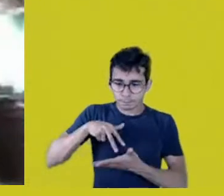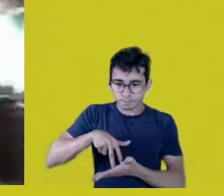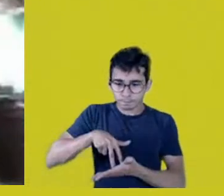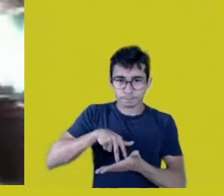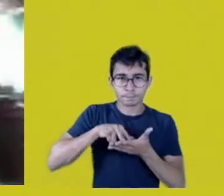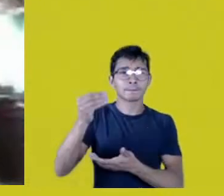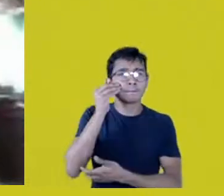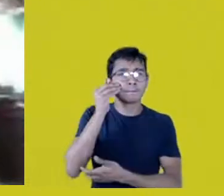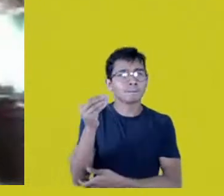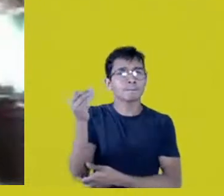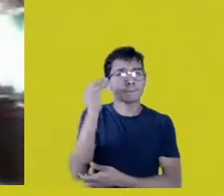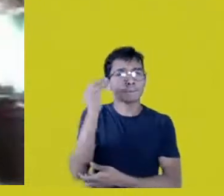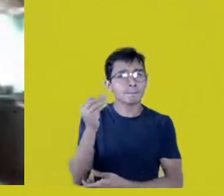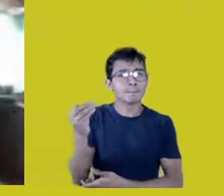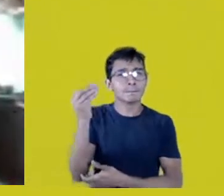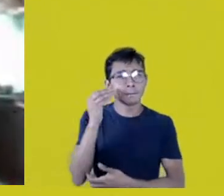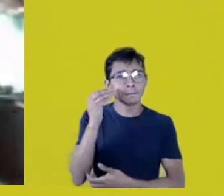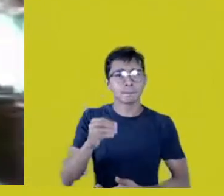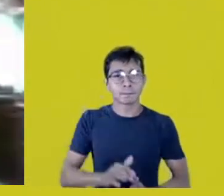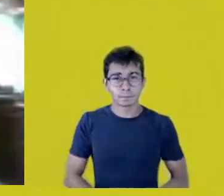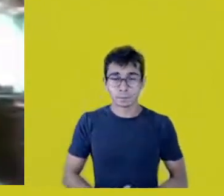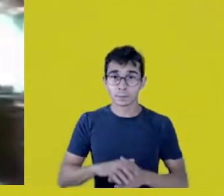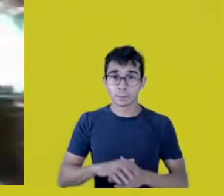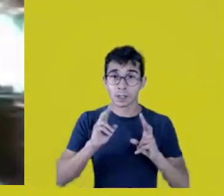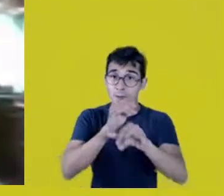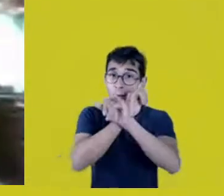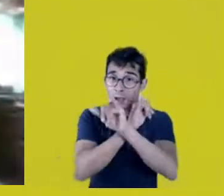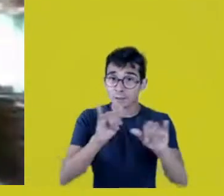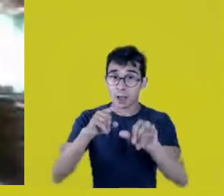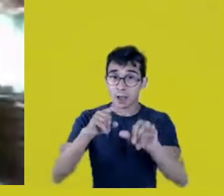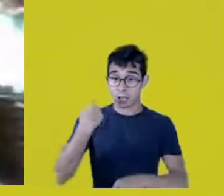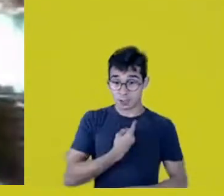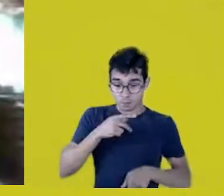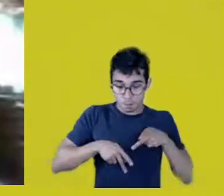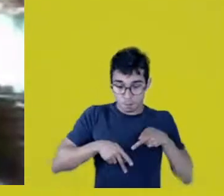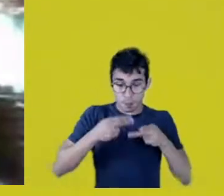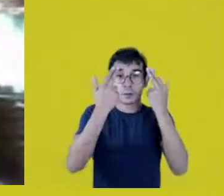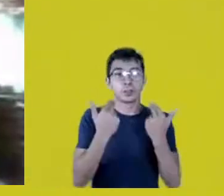So I always say, us Natives, we are warriors, we are very resilient,